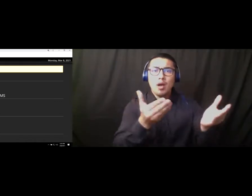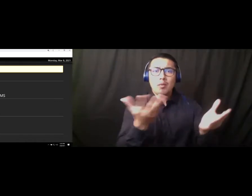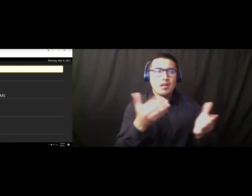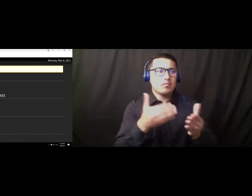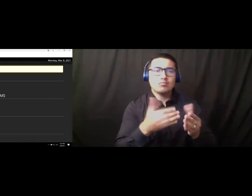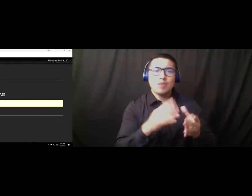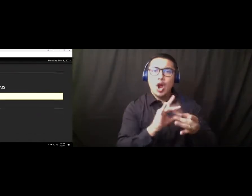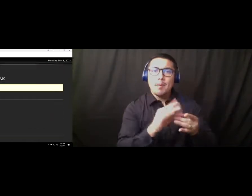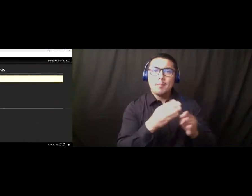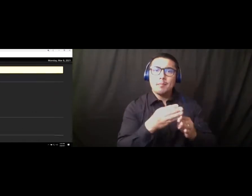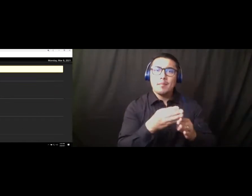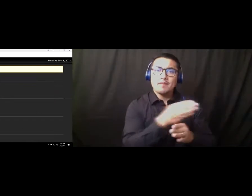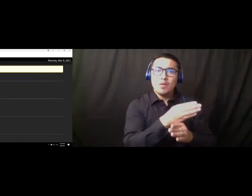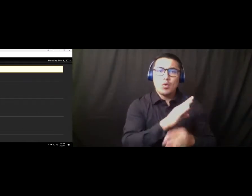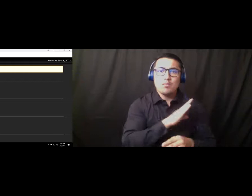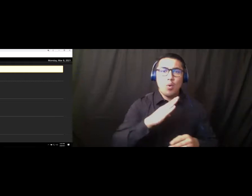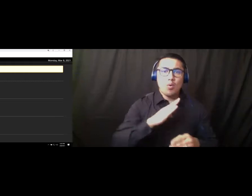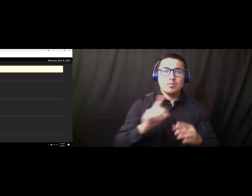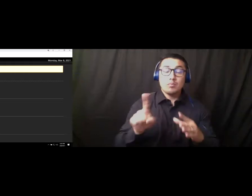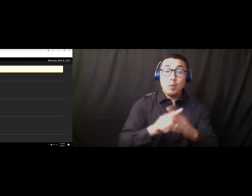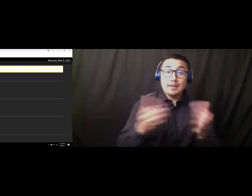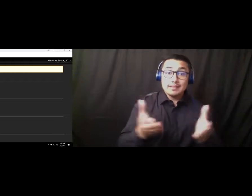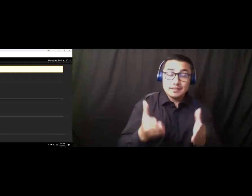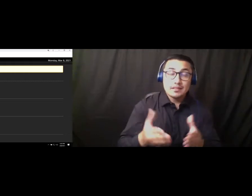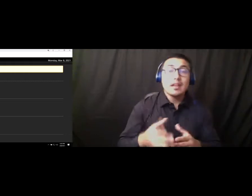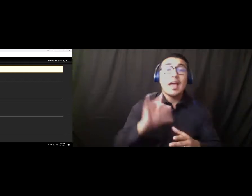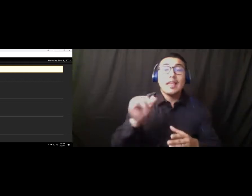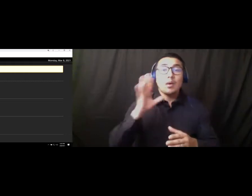Recording Secretary prior to the point in the meeting in which the agenda item is called.